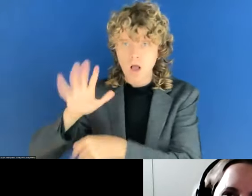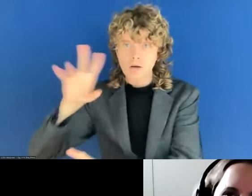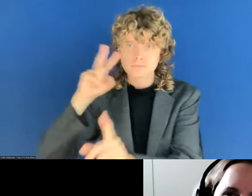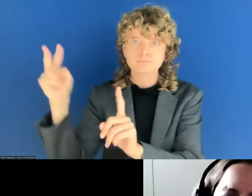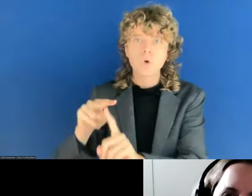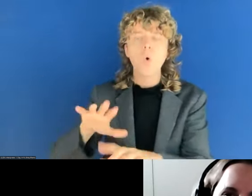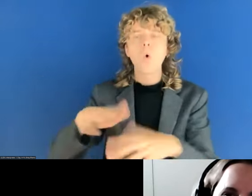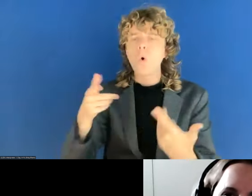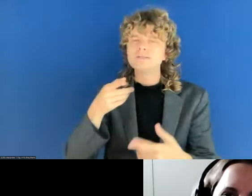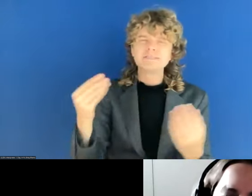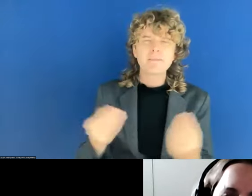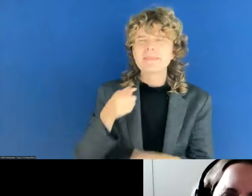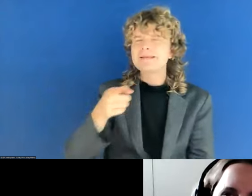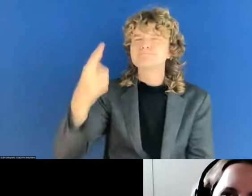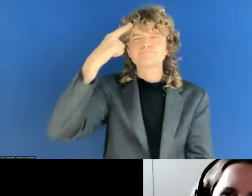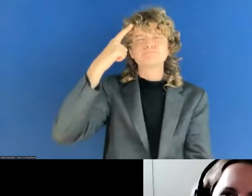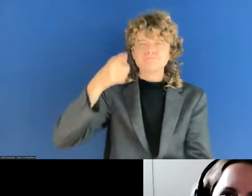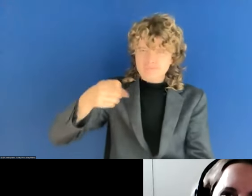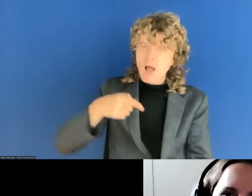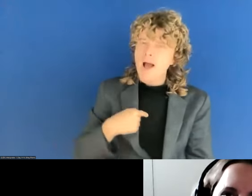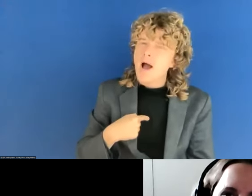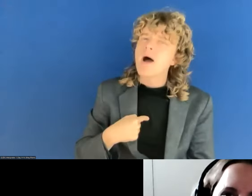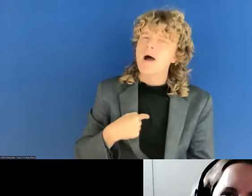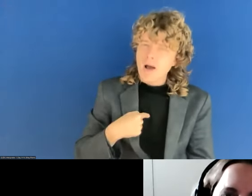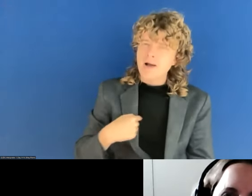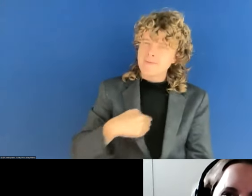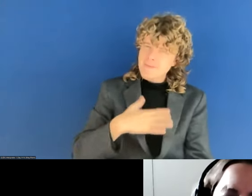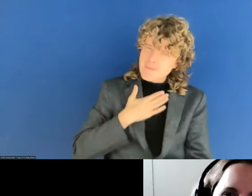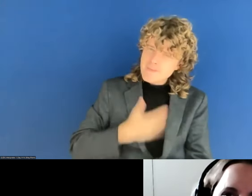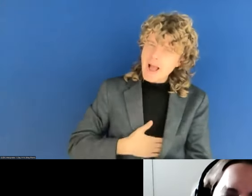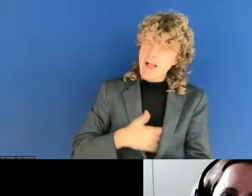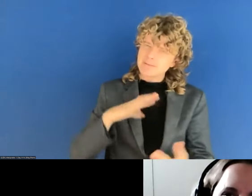would kind of like to be inspired by or maybe try to develop in your own country